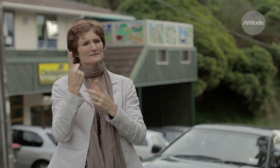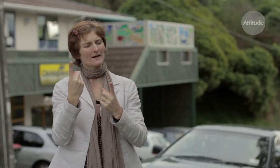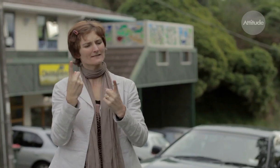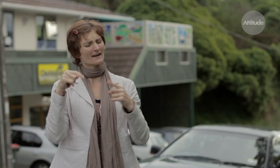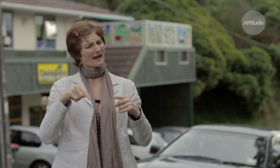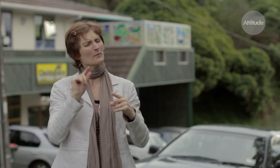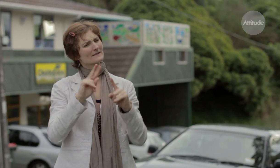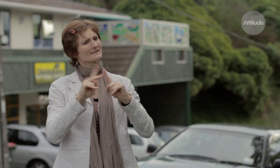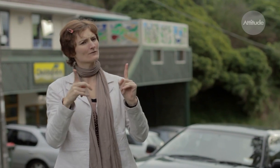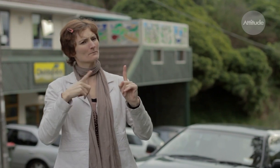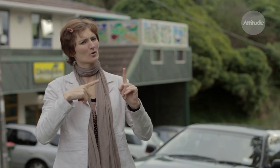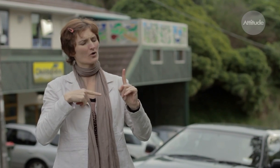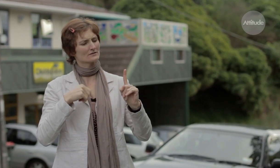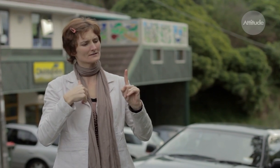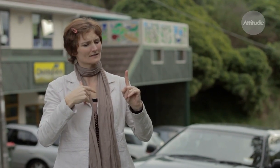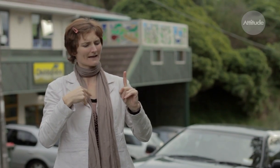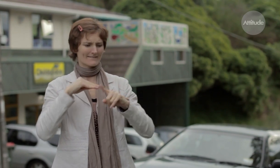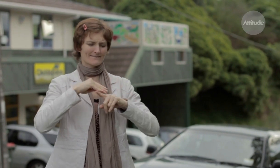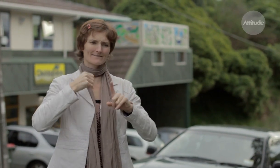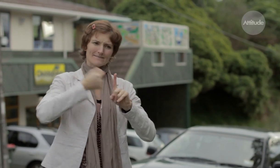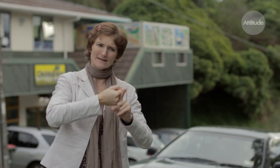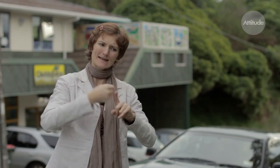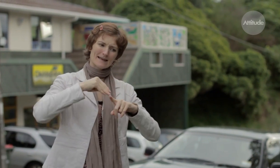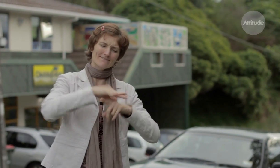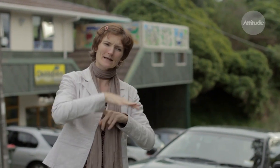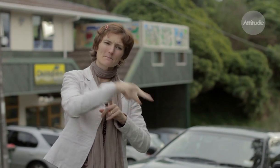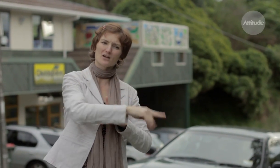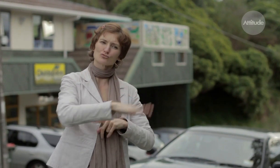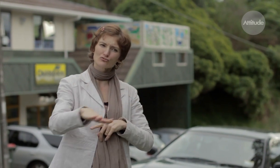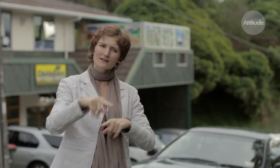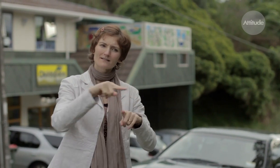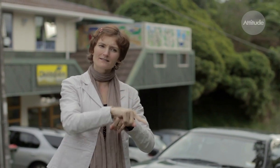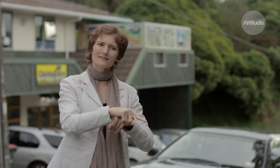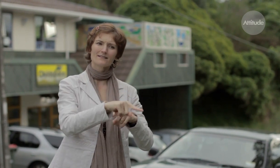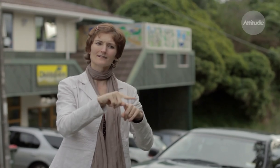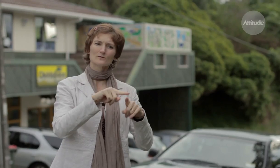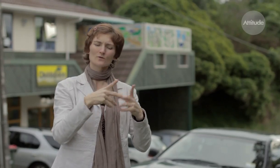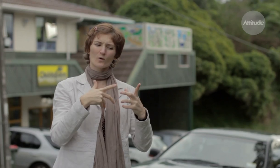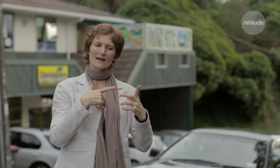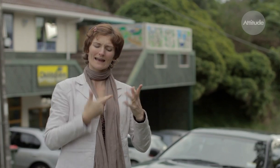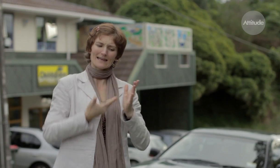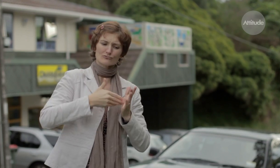now it’s different because those obstacles effect my children and that’s more distressing.